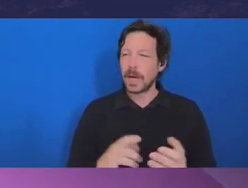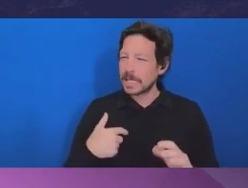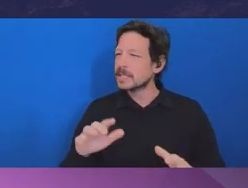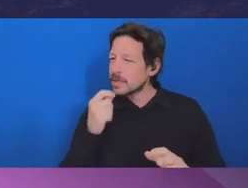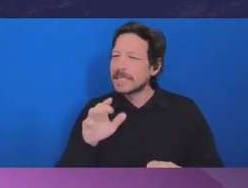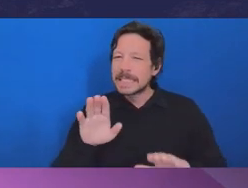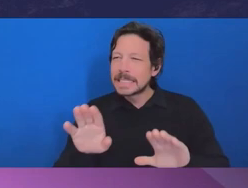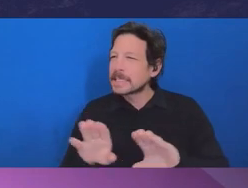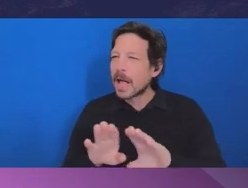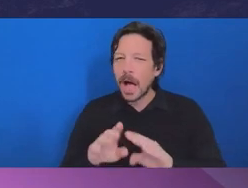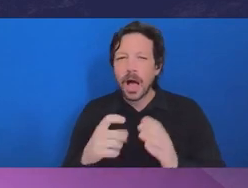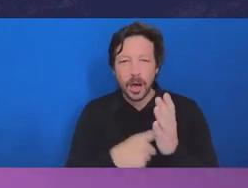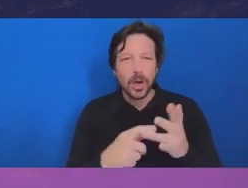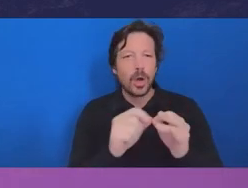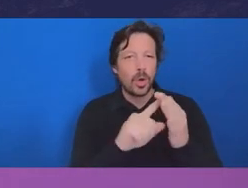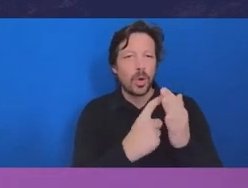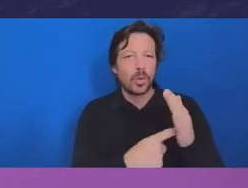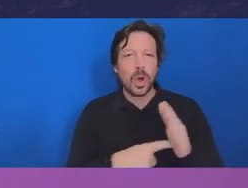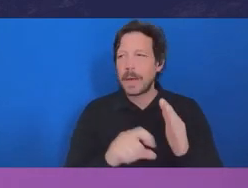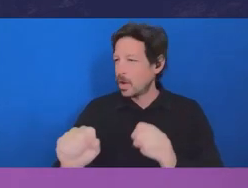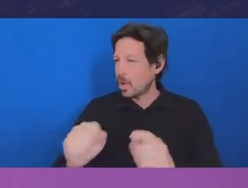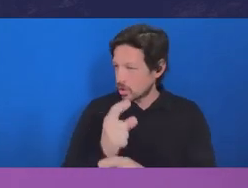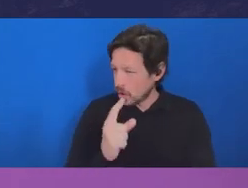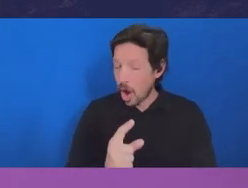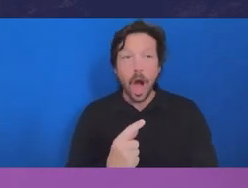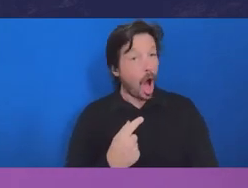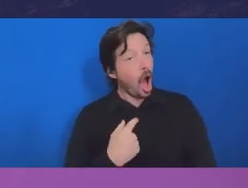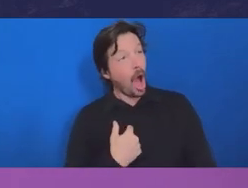and that is that I am optimistic about the increased public